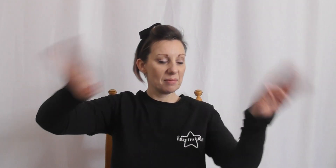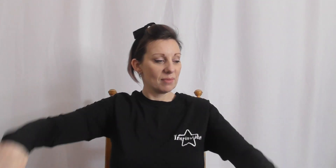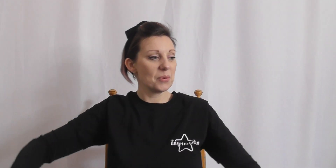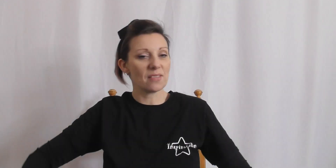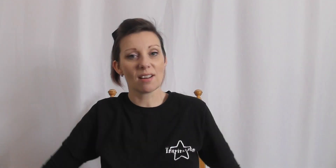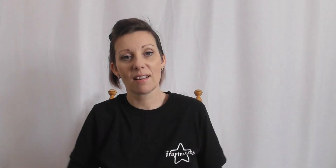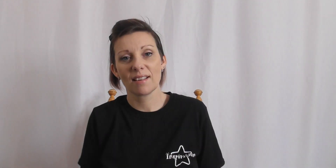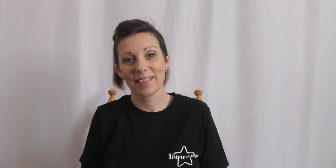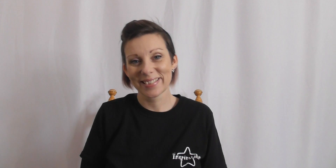whatever